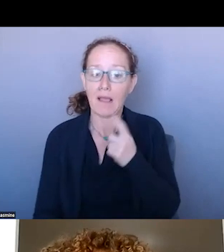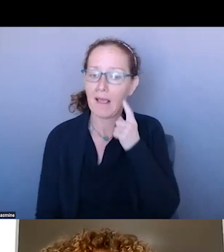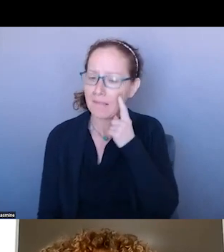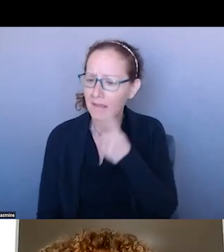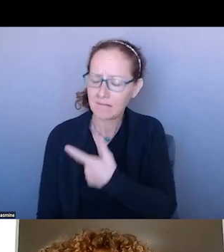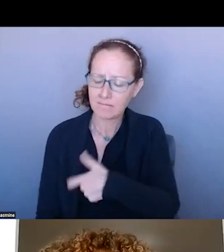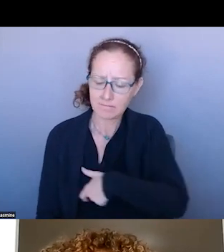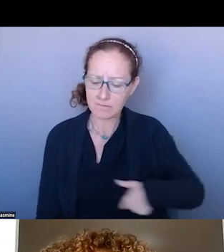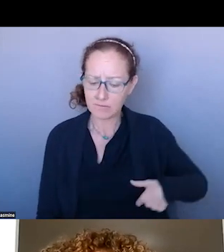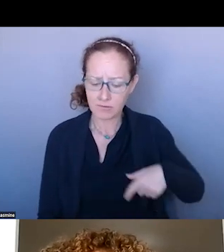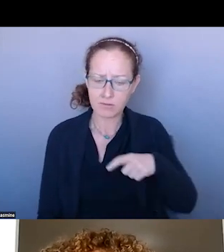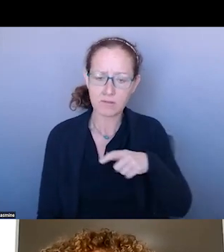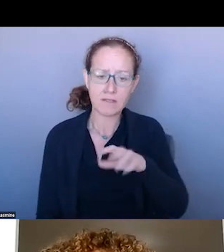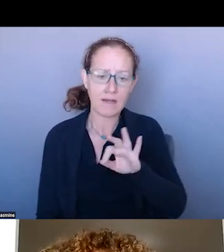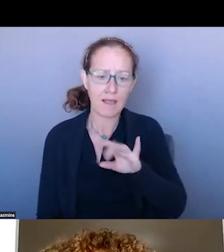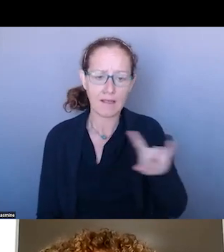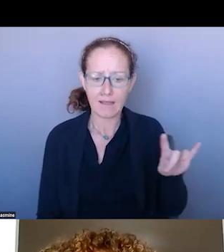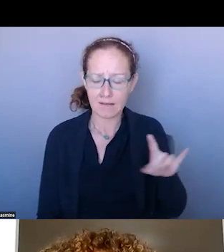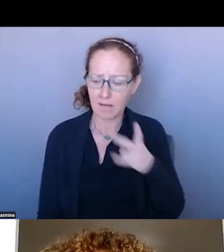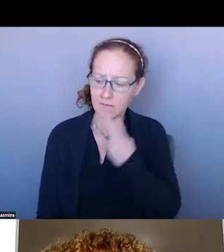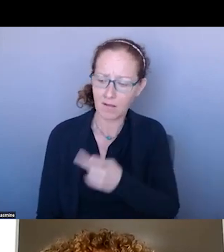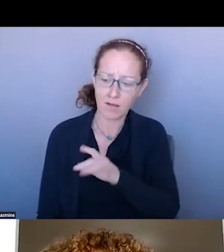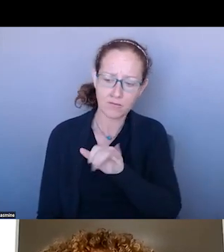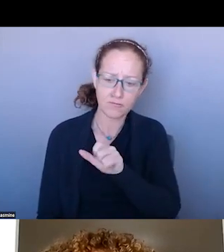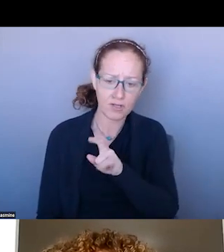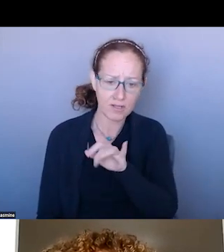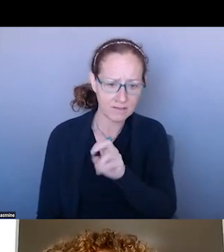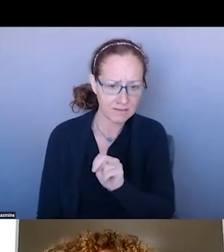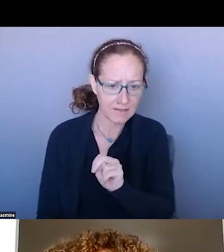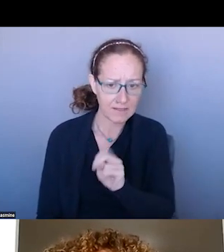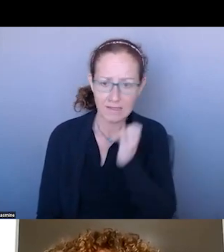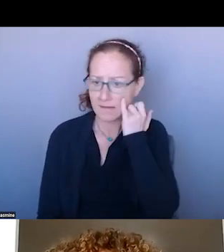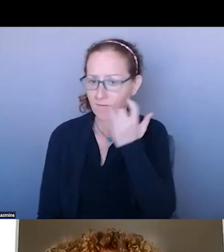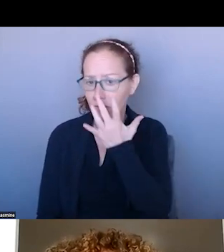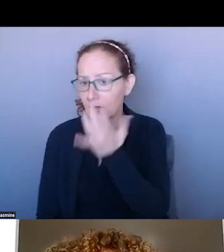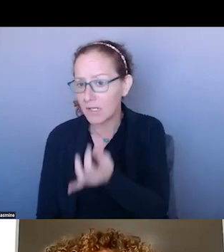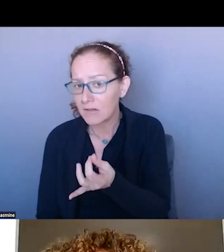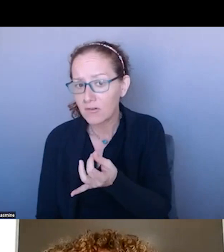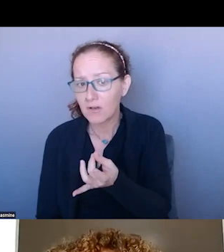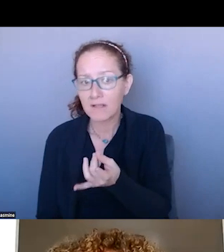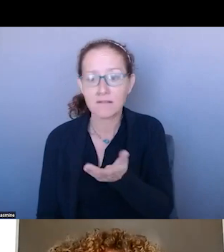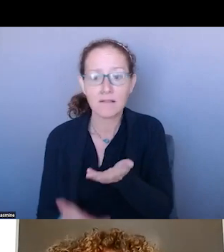YOU WANT PRODUCTS, YOU CAN GO TO THIS LINK.